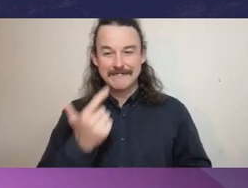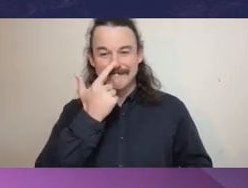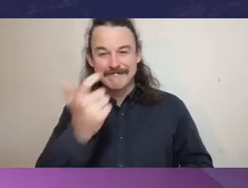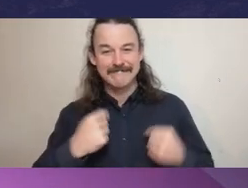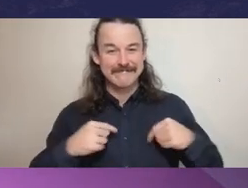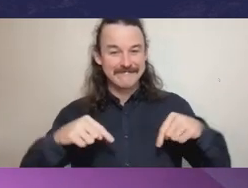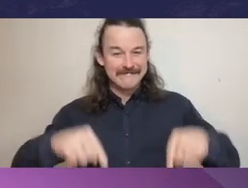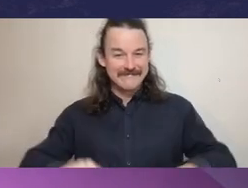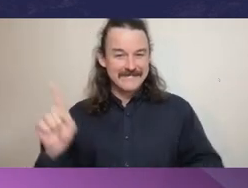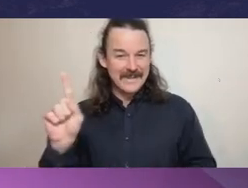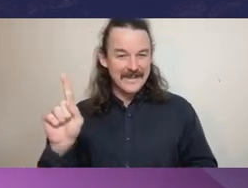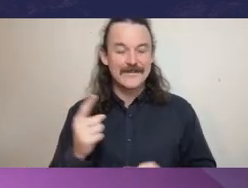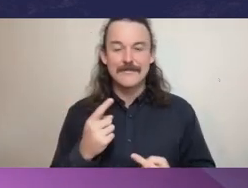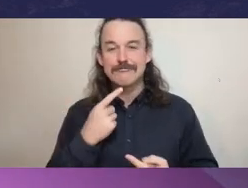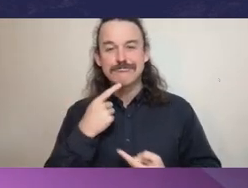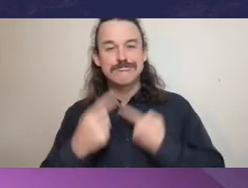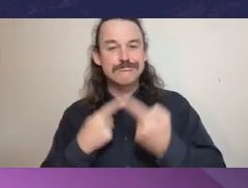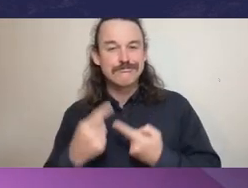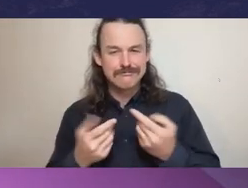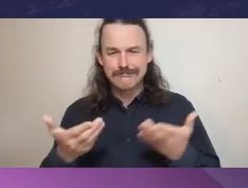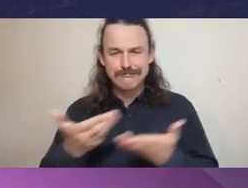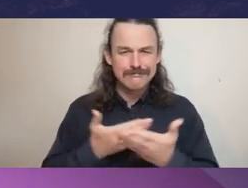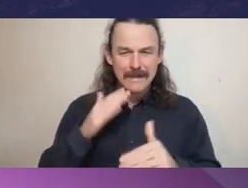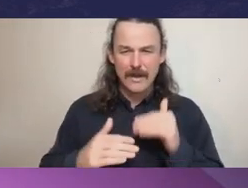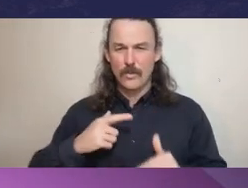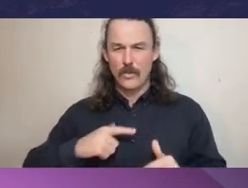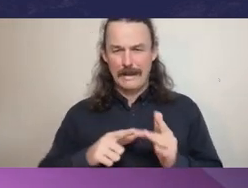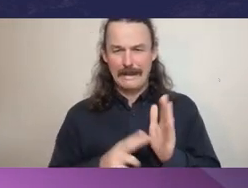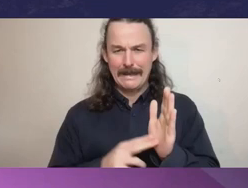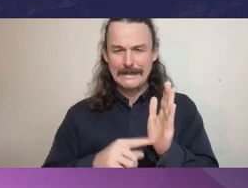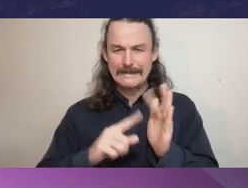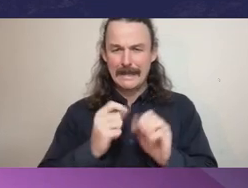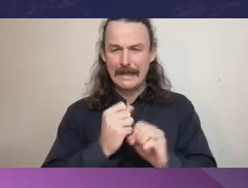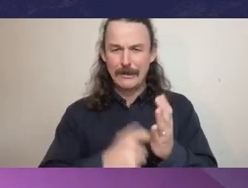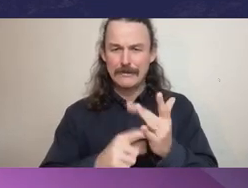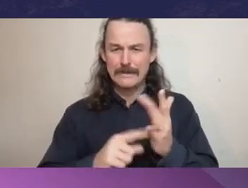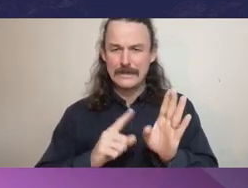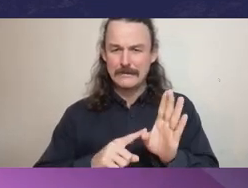for a conversation on why integrity matters. This is an area that I'm deeply passionate about